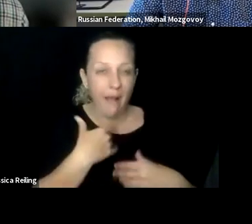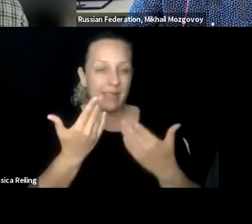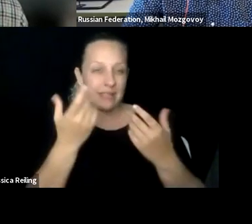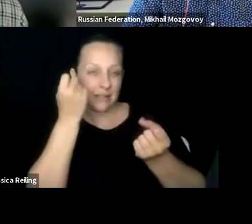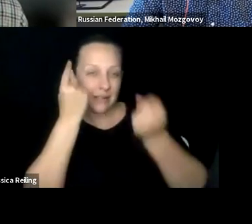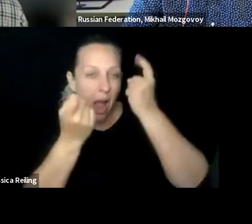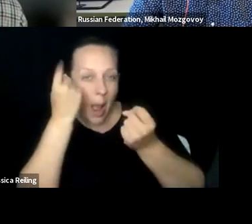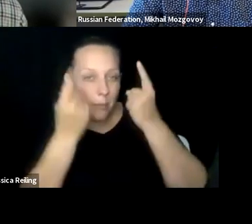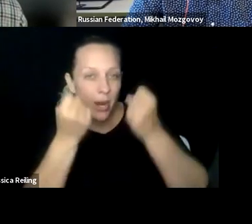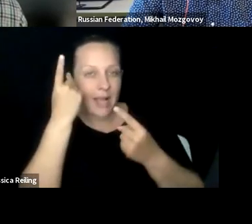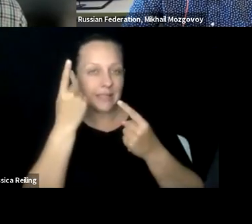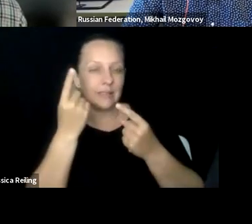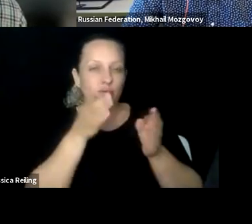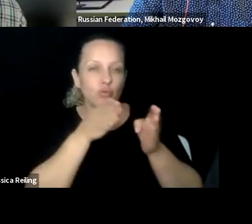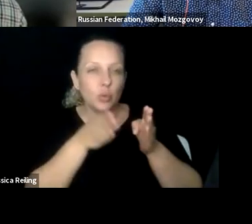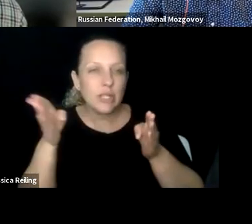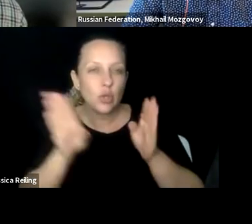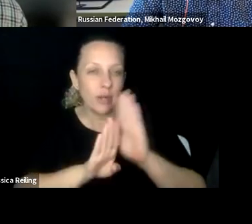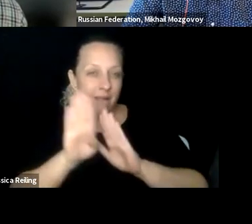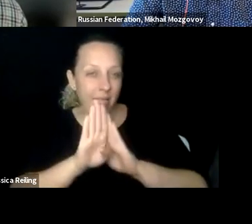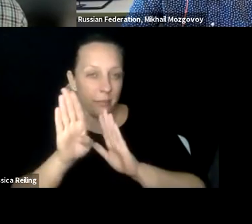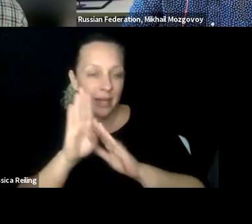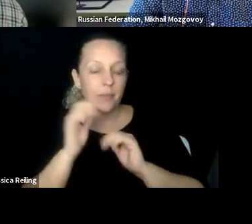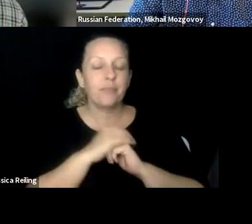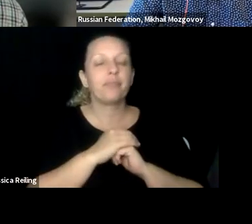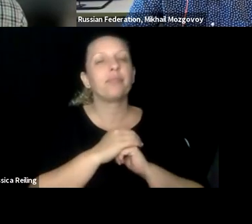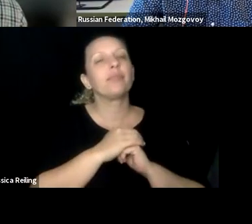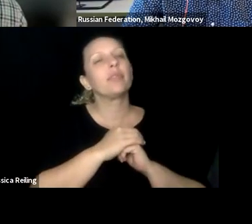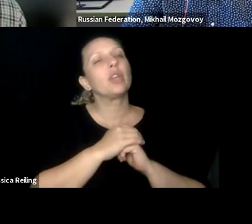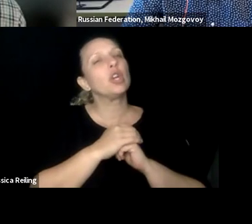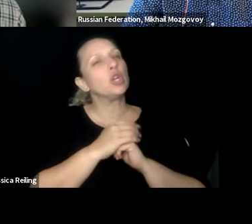so much, Kyle. Short question. You